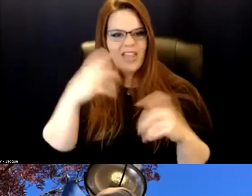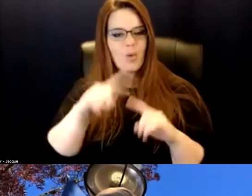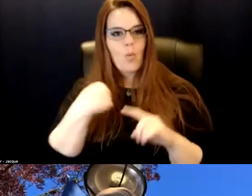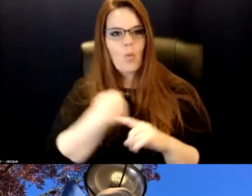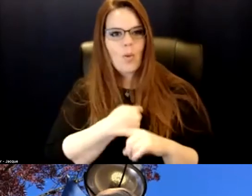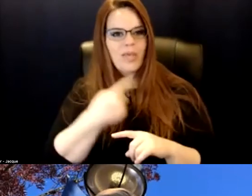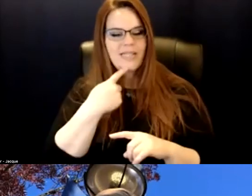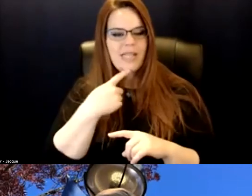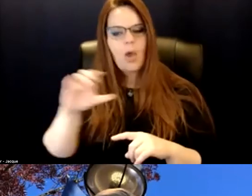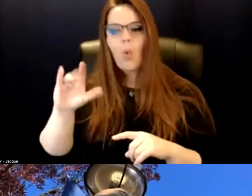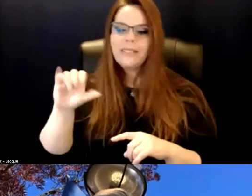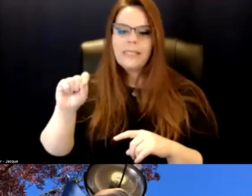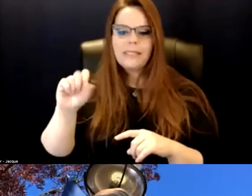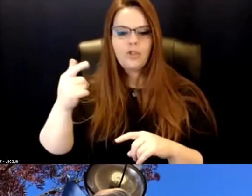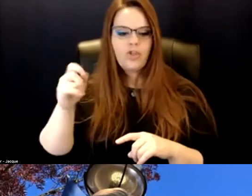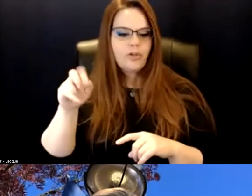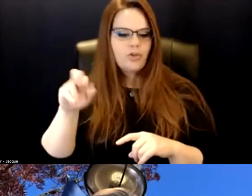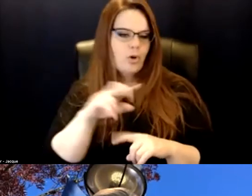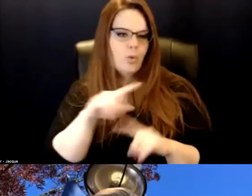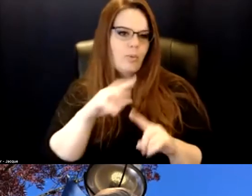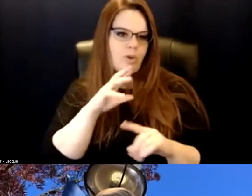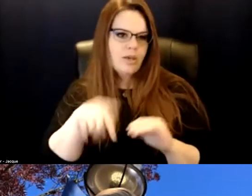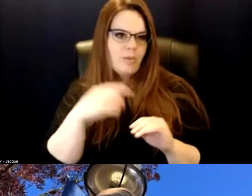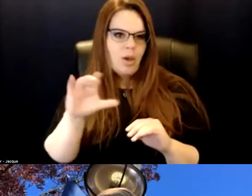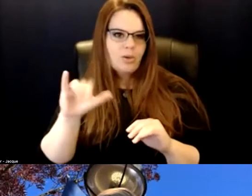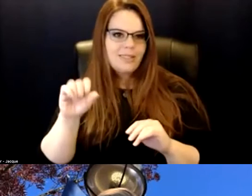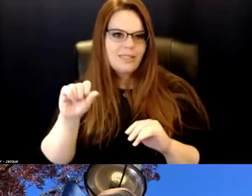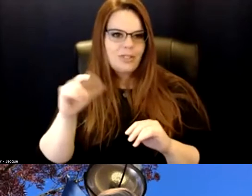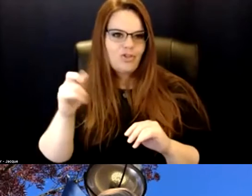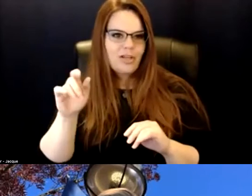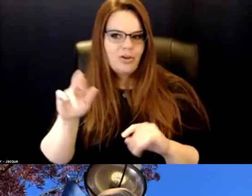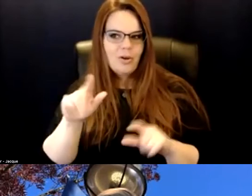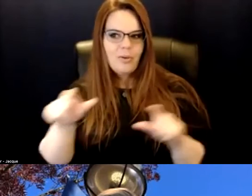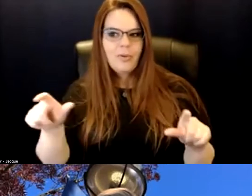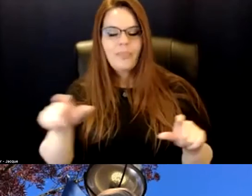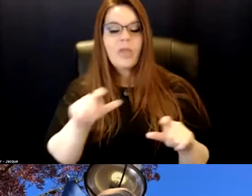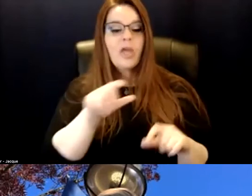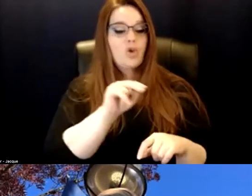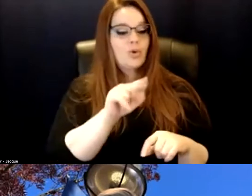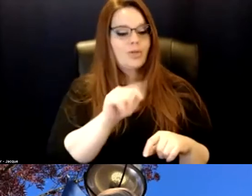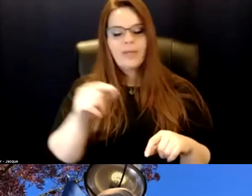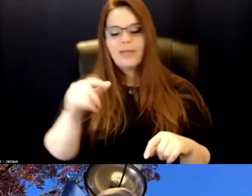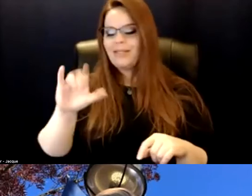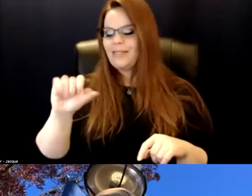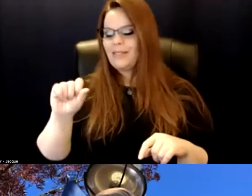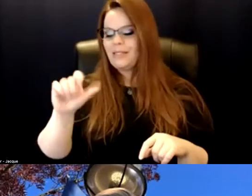Yep, totally. Cisgender is not a bad word neither is neurotypical, it just means fit into the norm that society